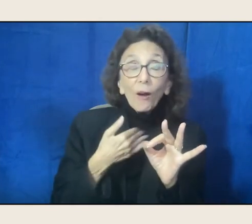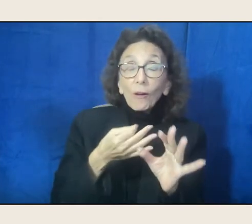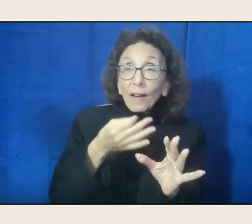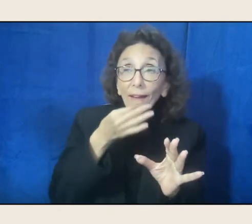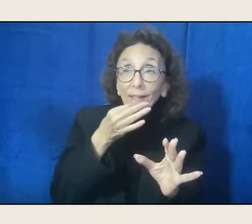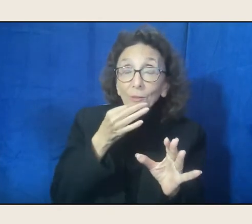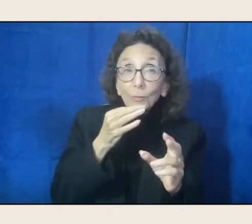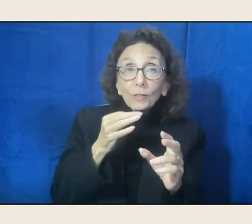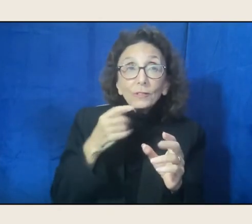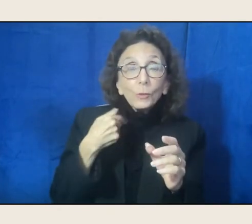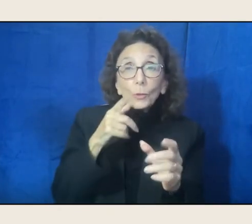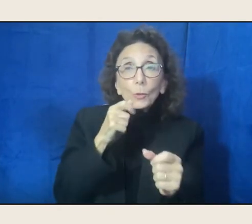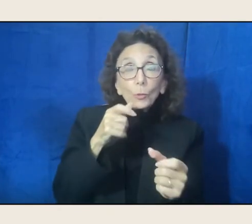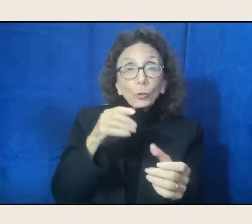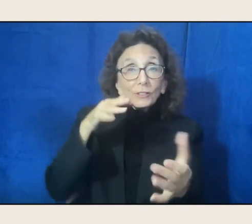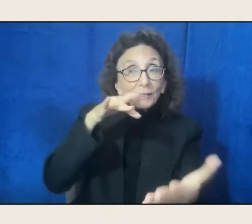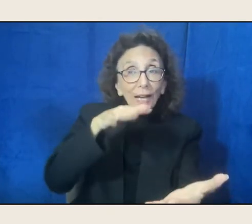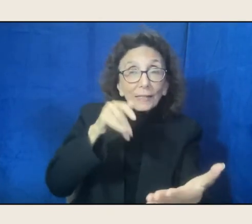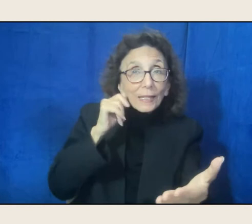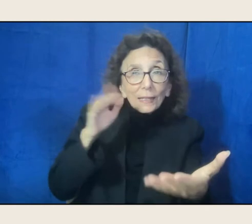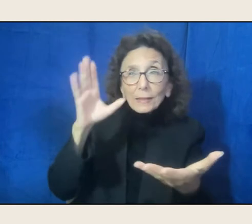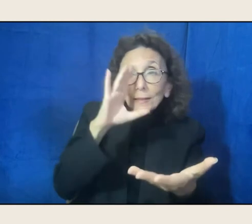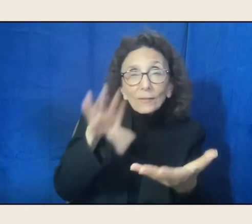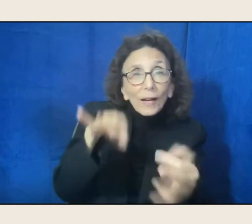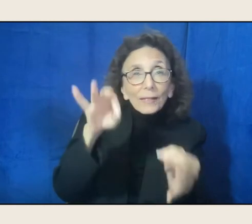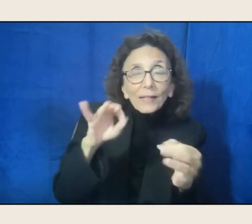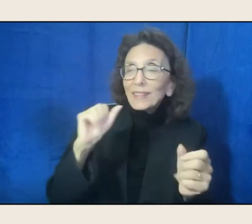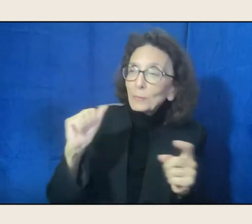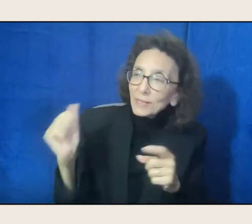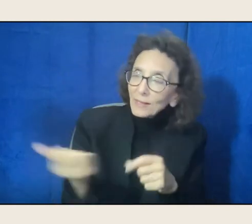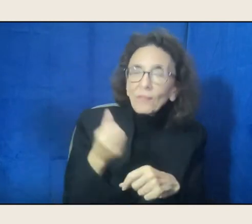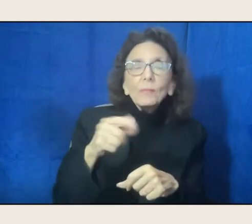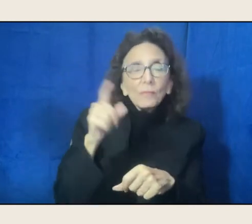were all Native poets. And so what was really cool